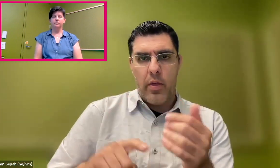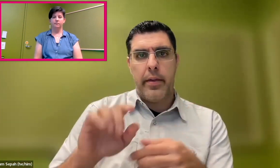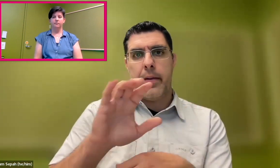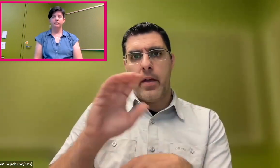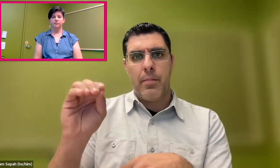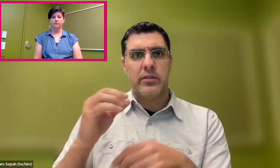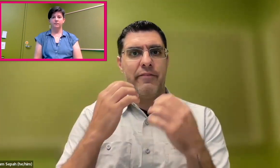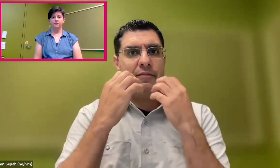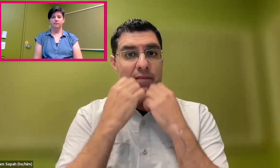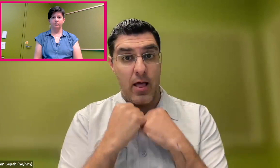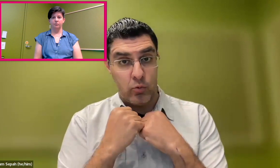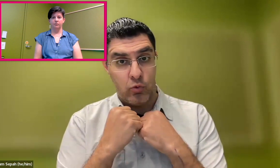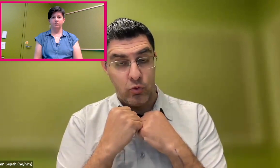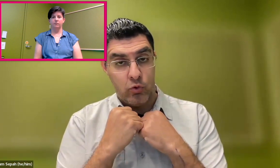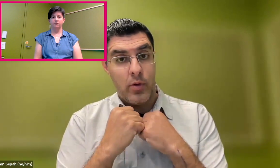about this, but it really goes back